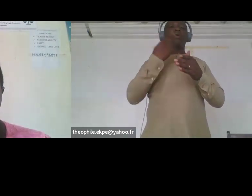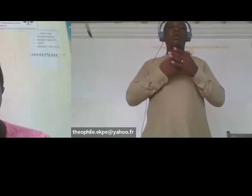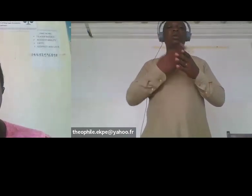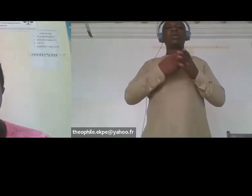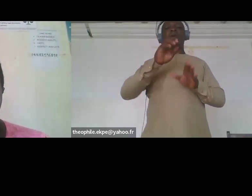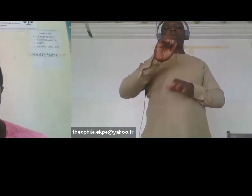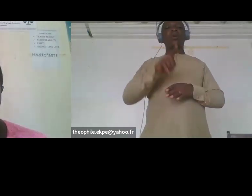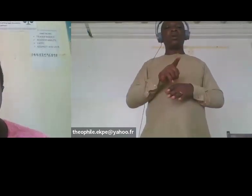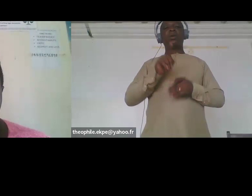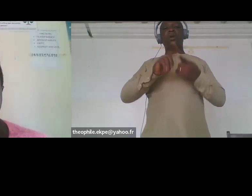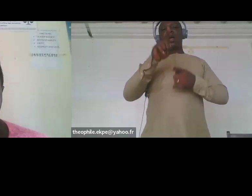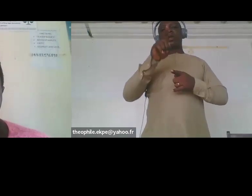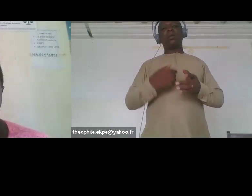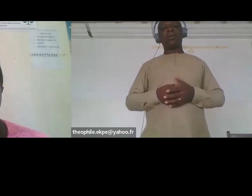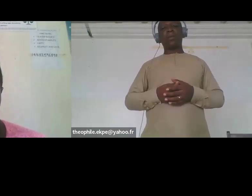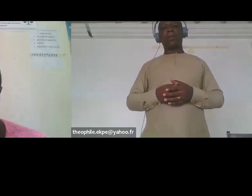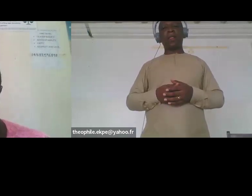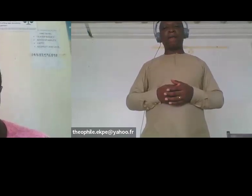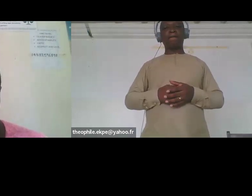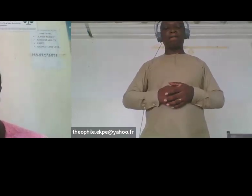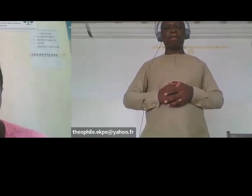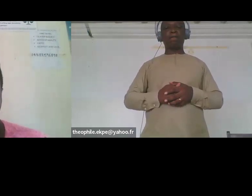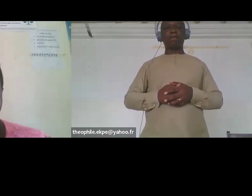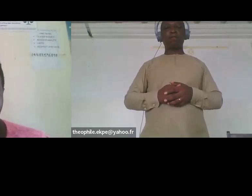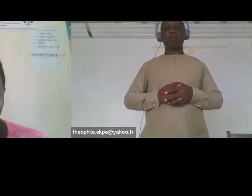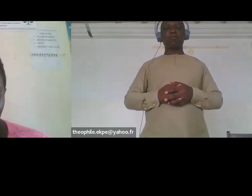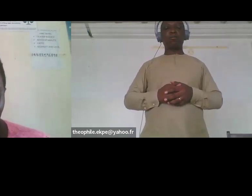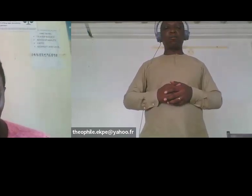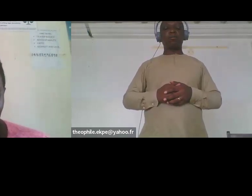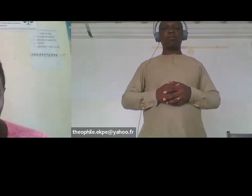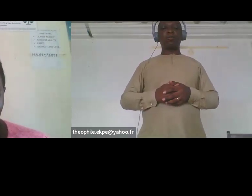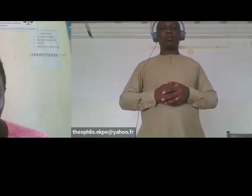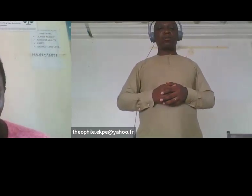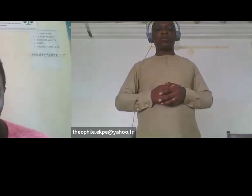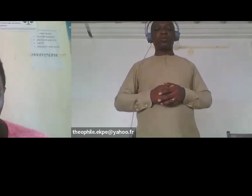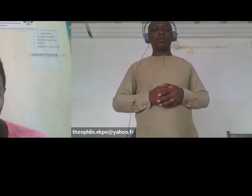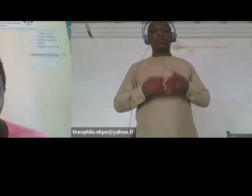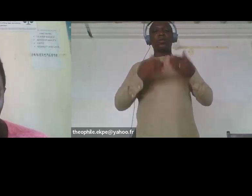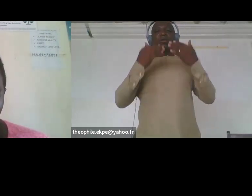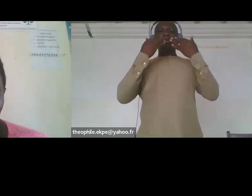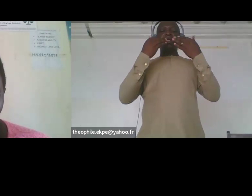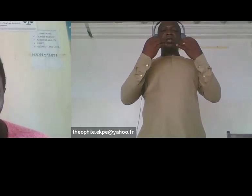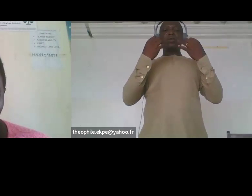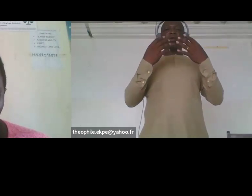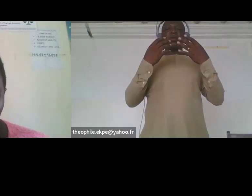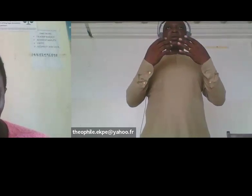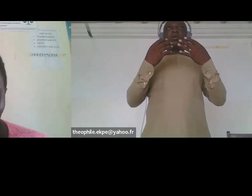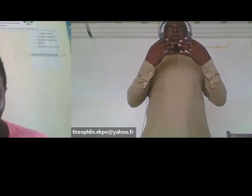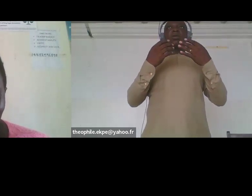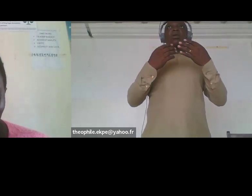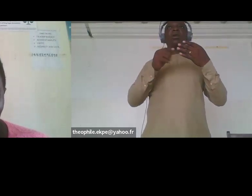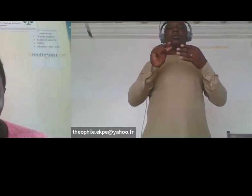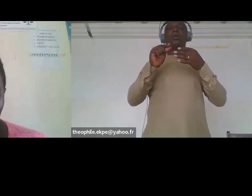Thank you Sophie. Inclusive budgeting is a strategy to ensure plans and